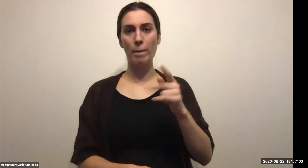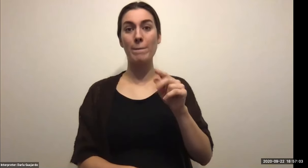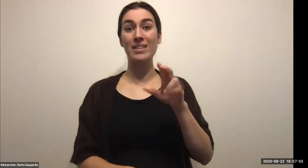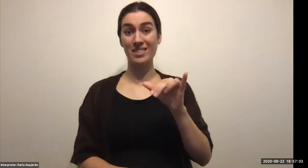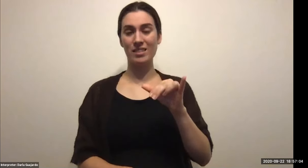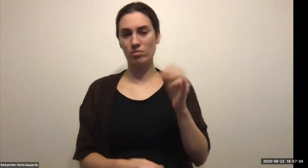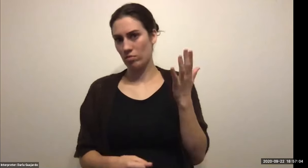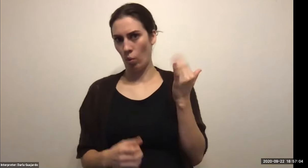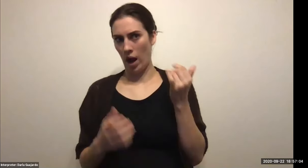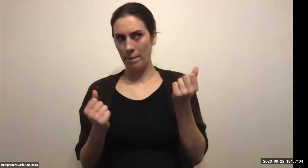The question.